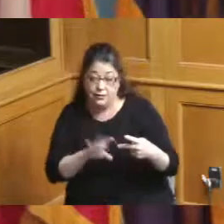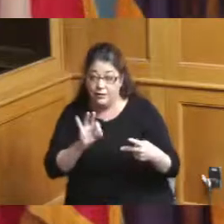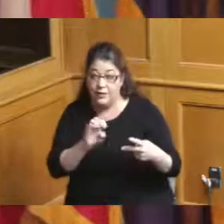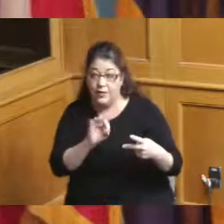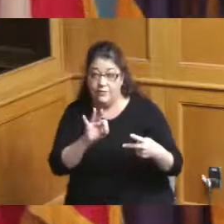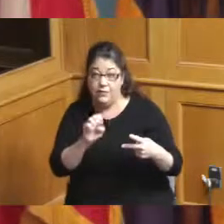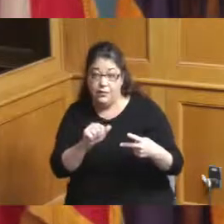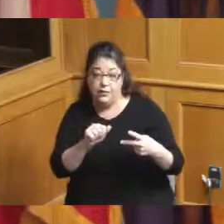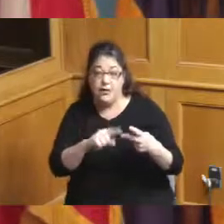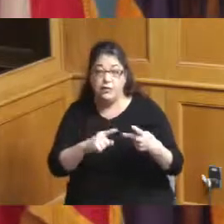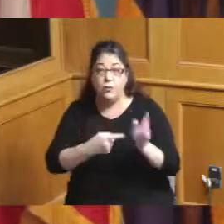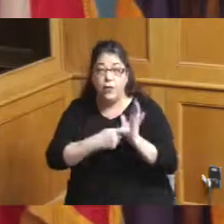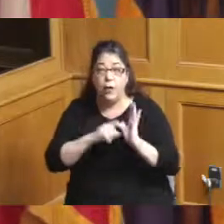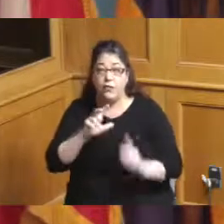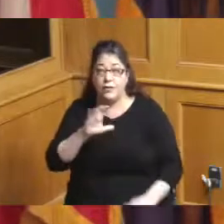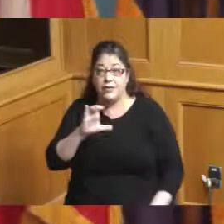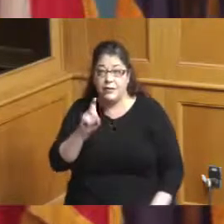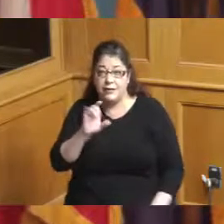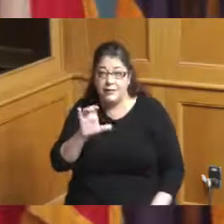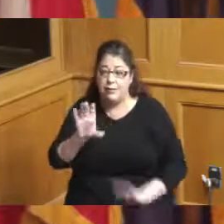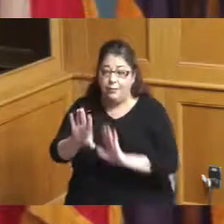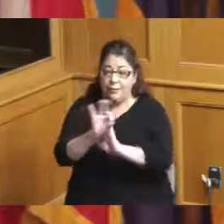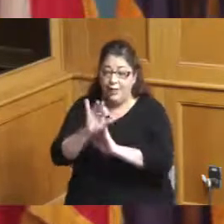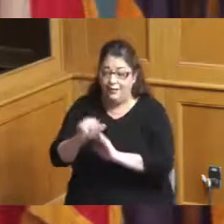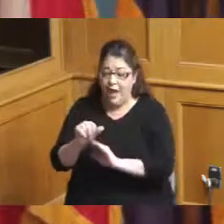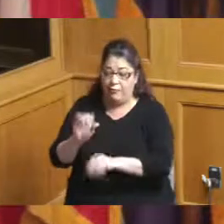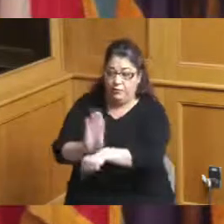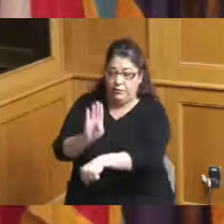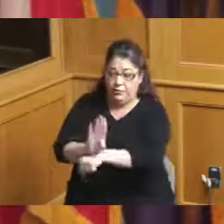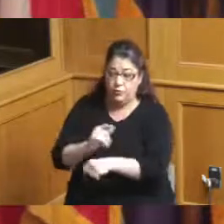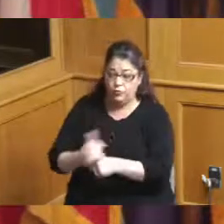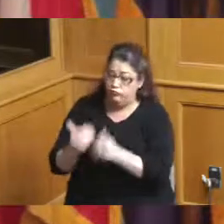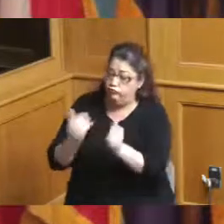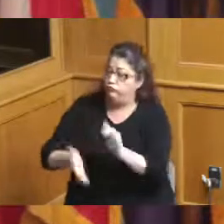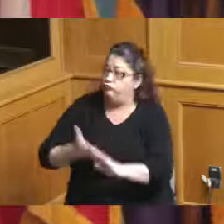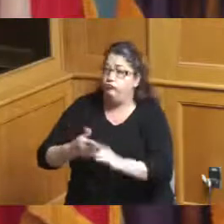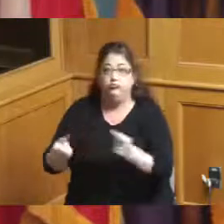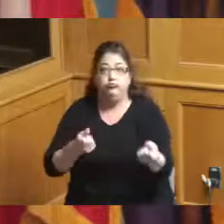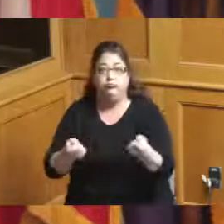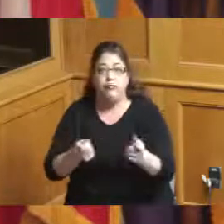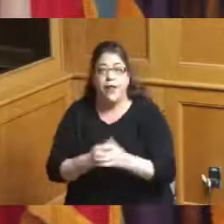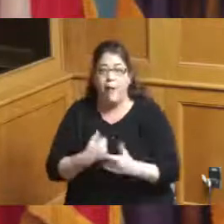have 3CDC be the person so I just want to I mean I just I just want to make sure because it was